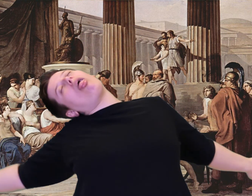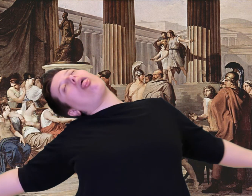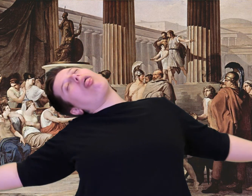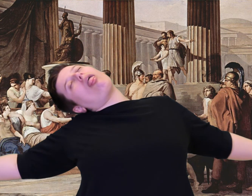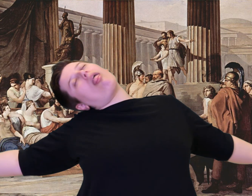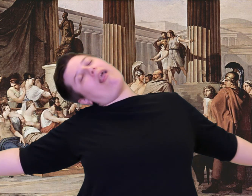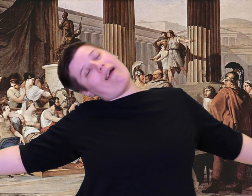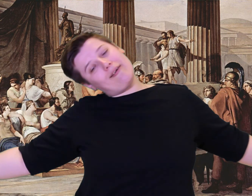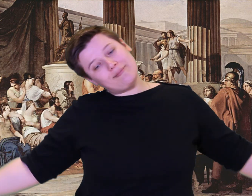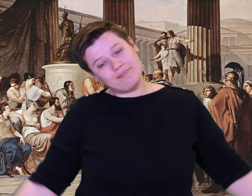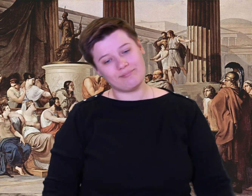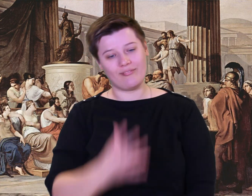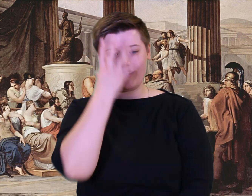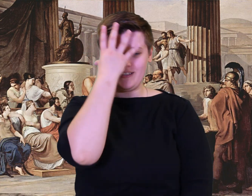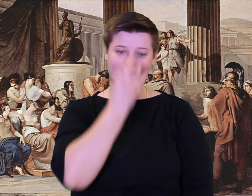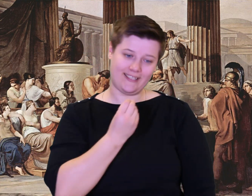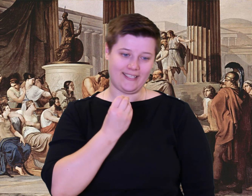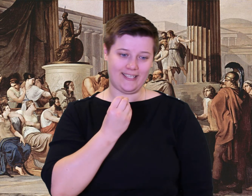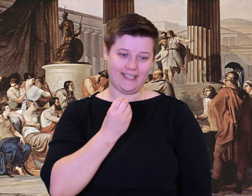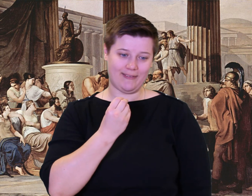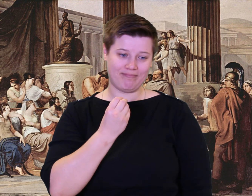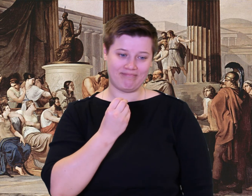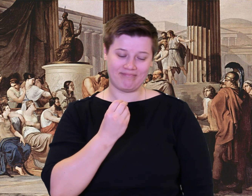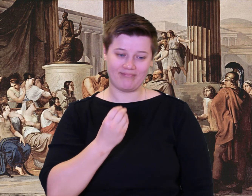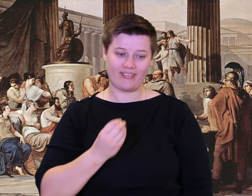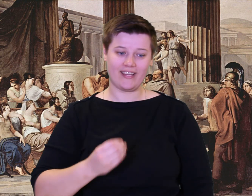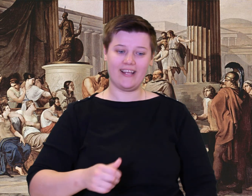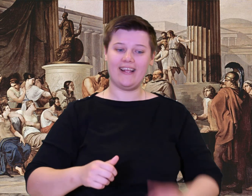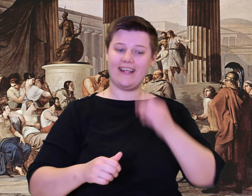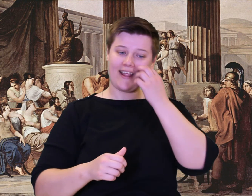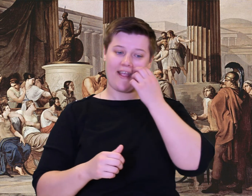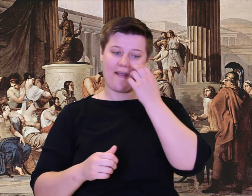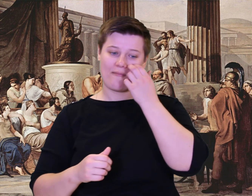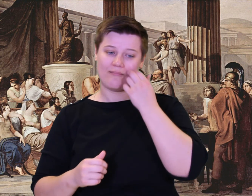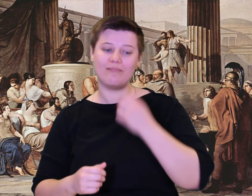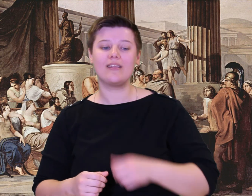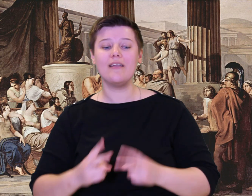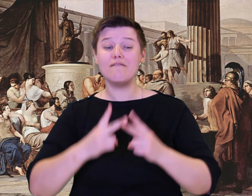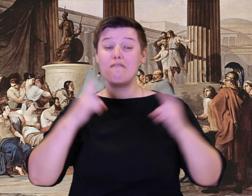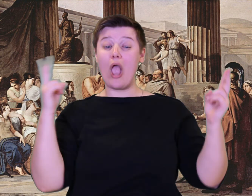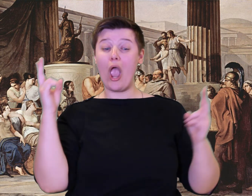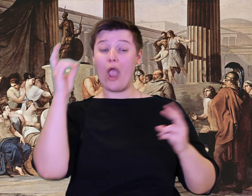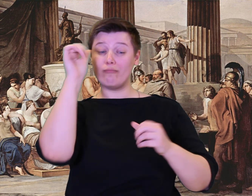the other men. That is my gift to you."